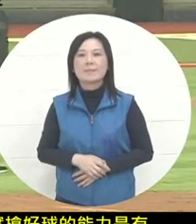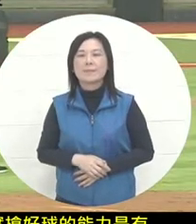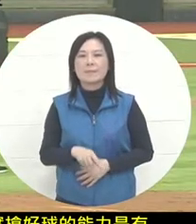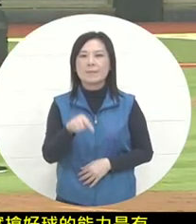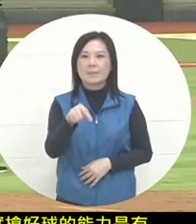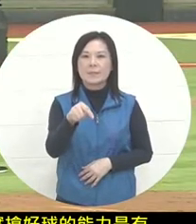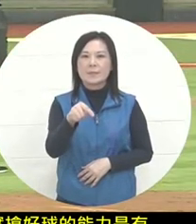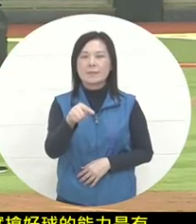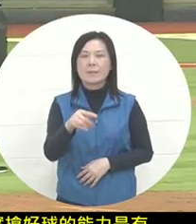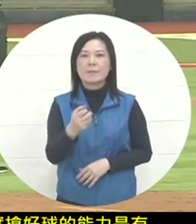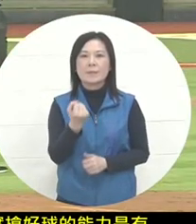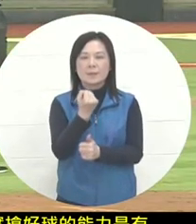and mastered this four-header.